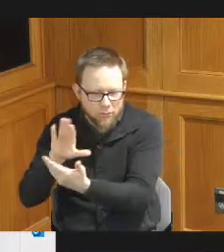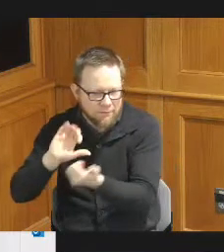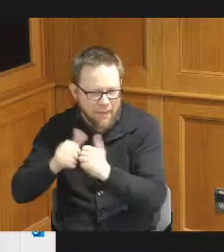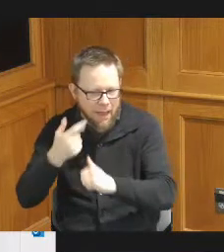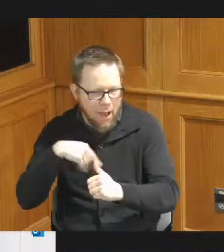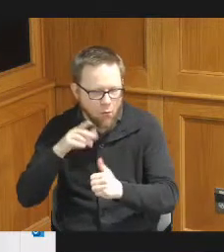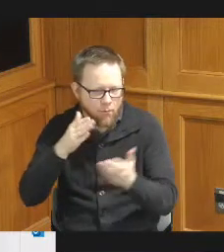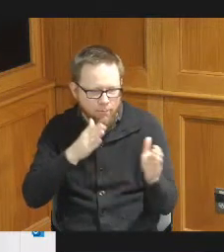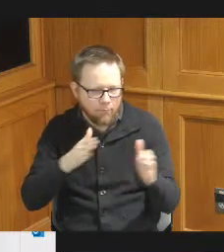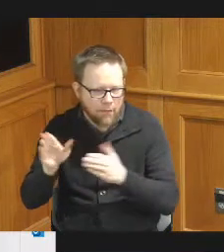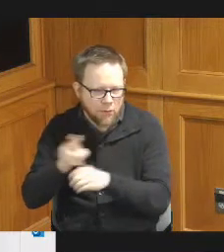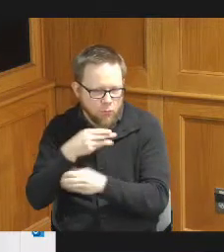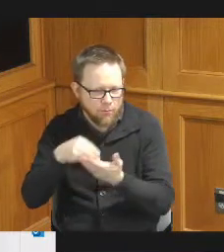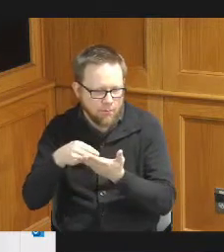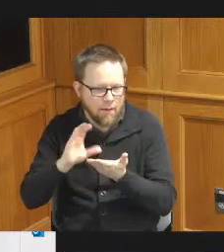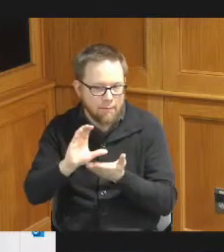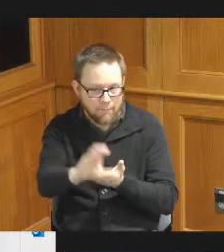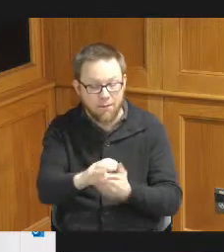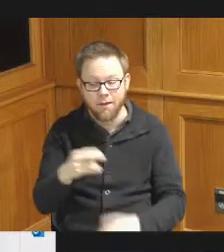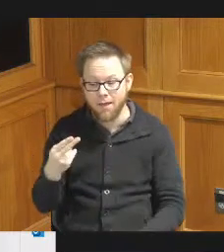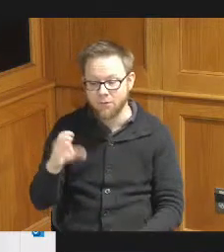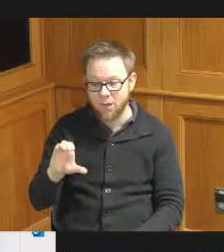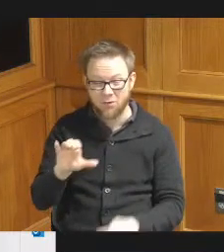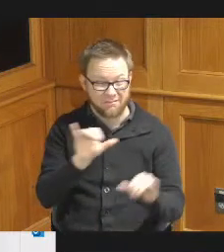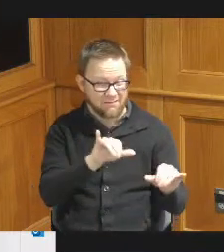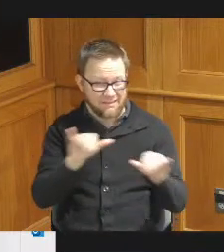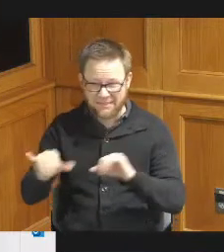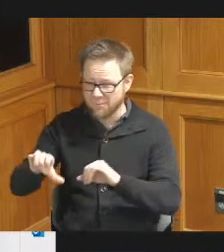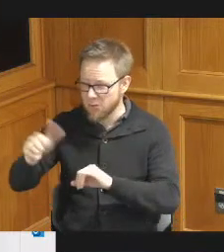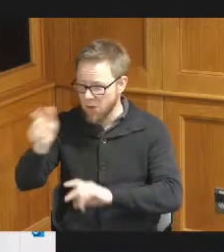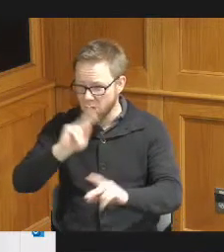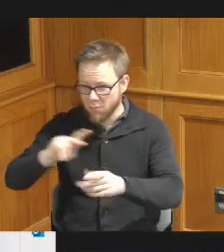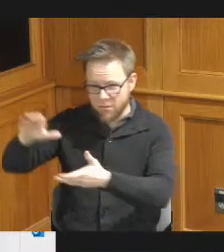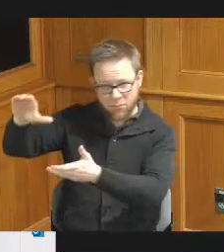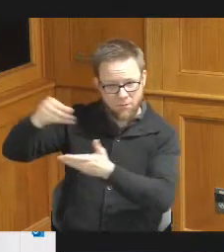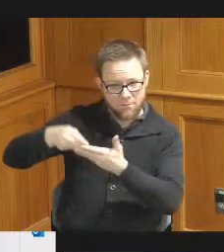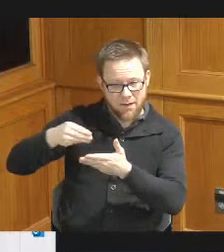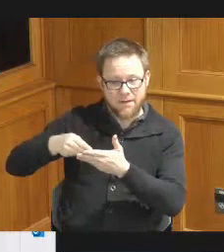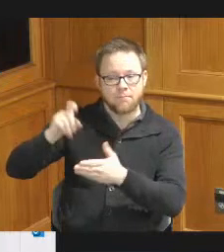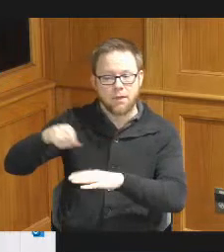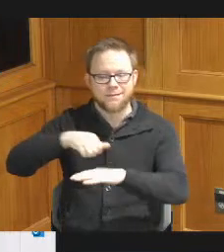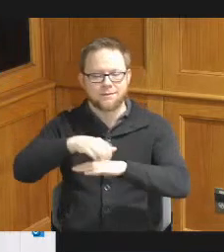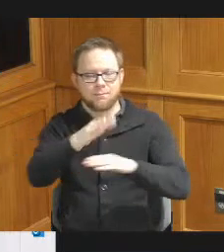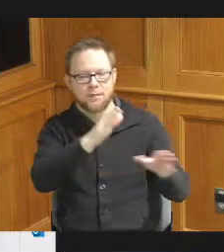County as with all other grantees are required to submit the plan to head no later than March 31st